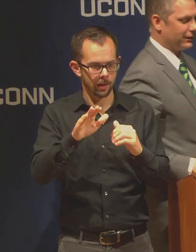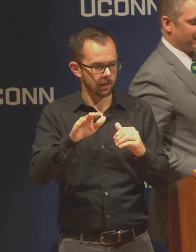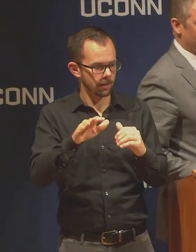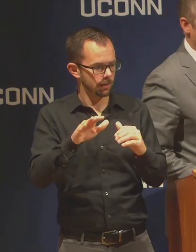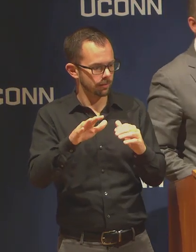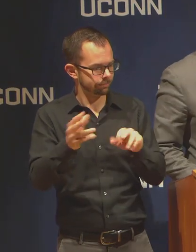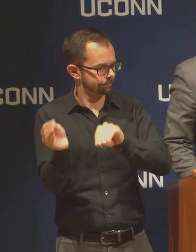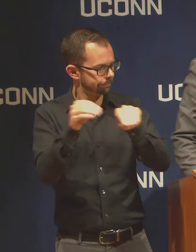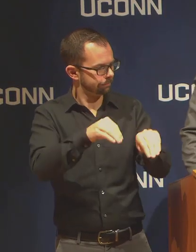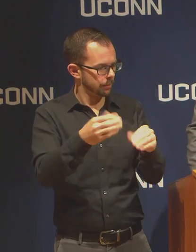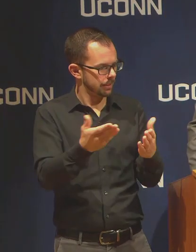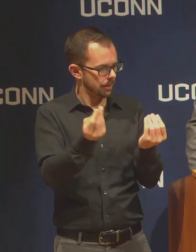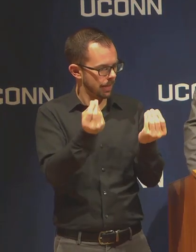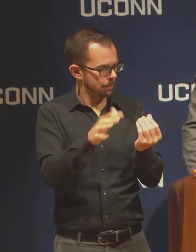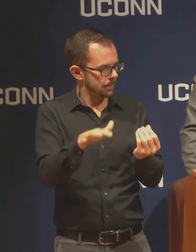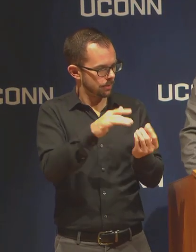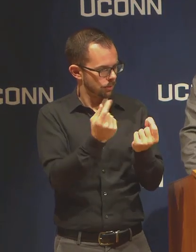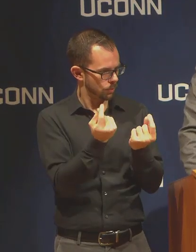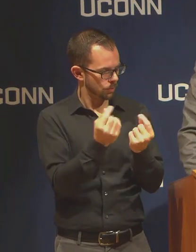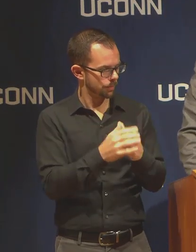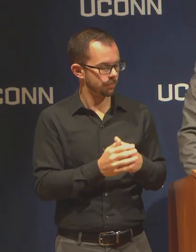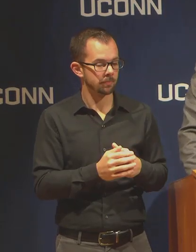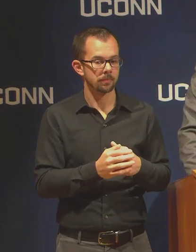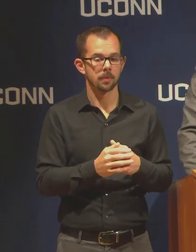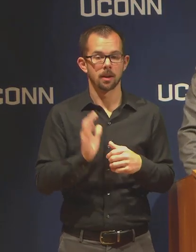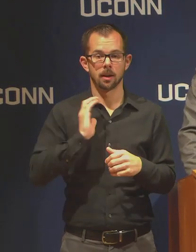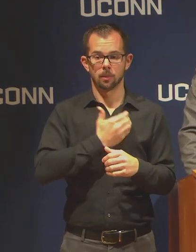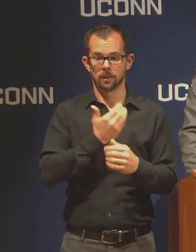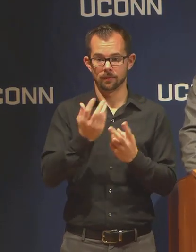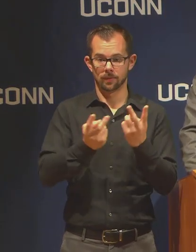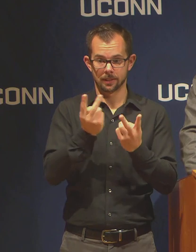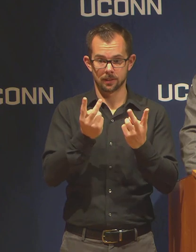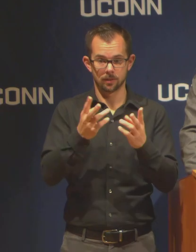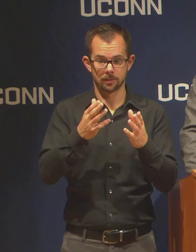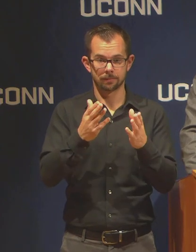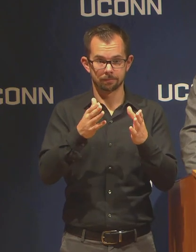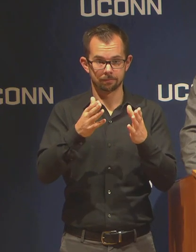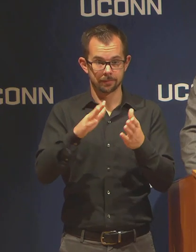Our Admissions and Visitor's Center Team is actively working on putting